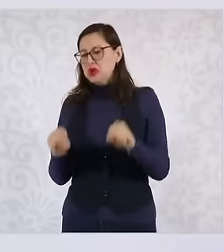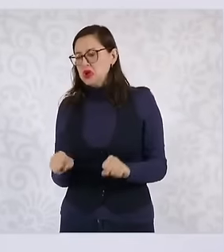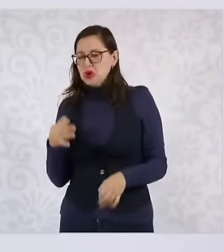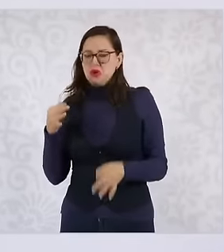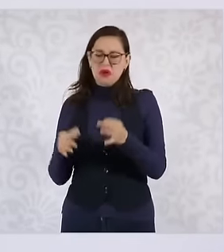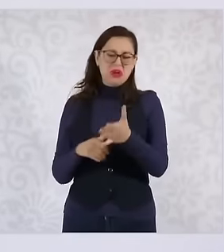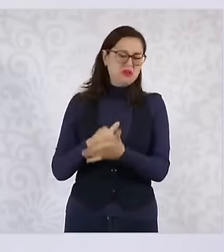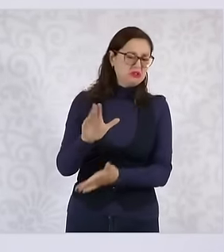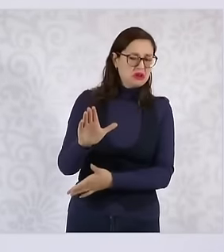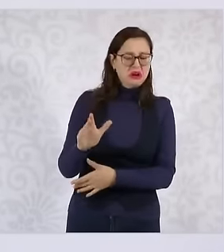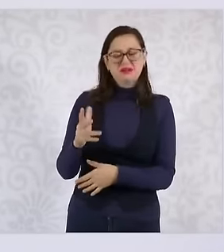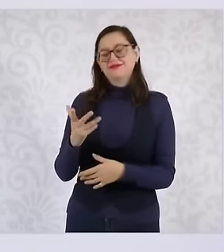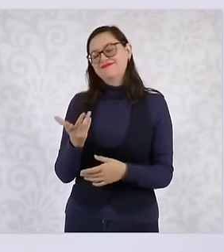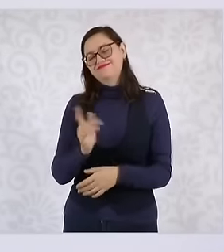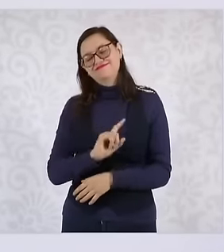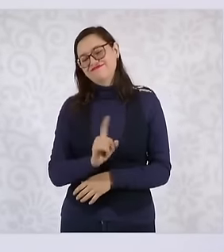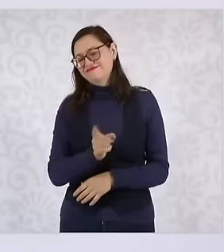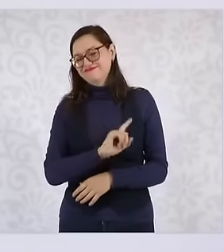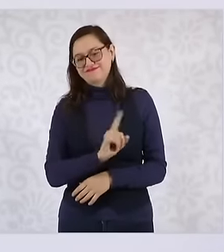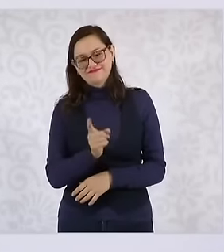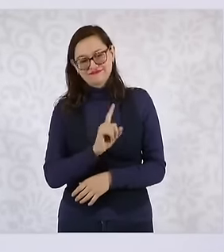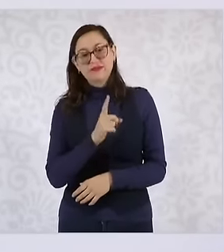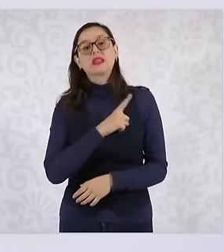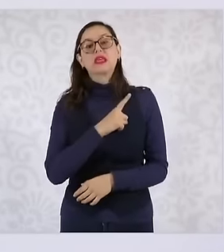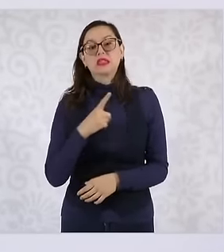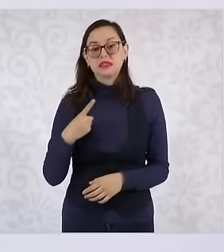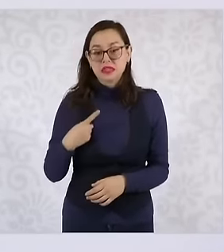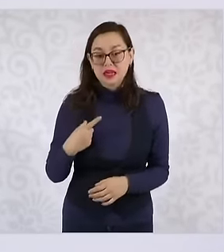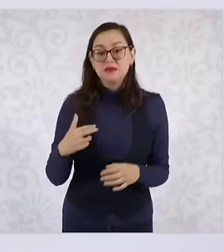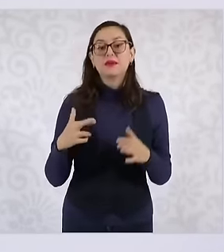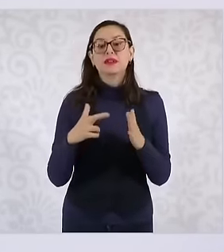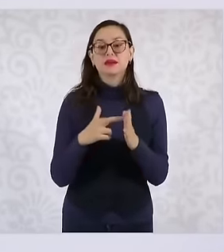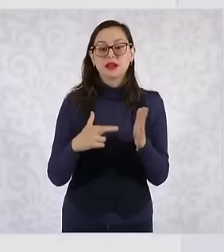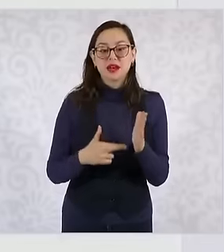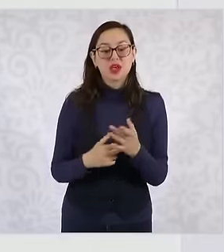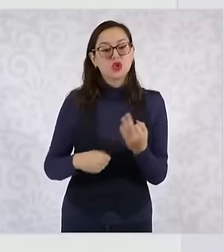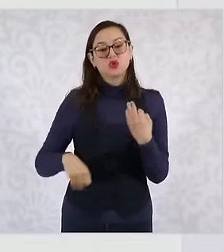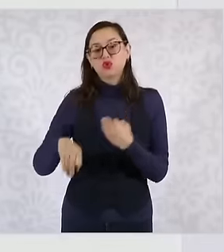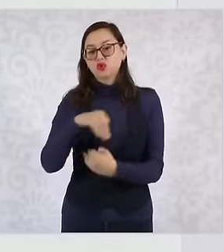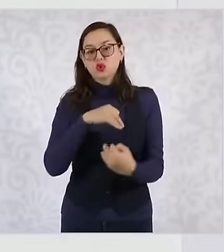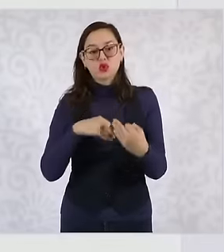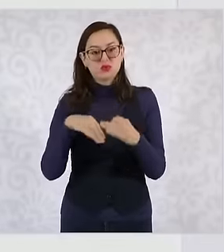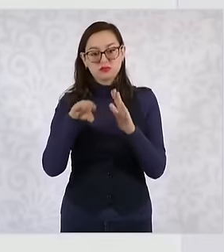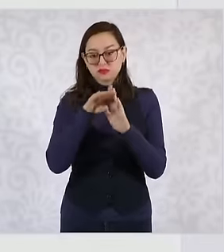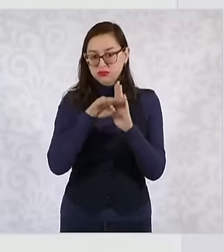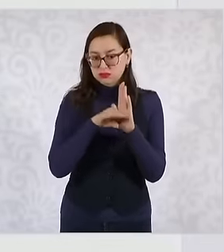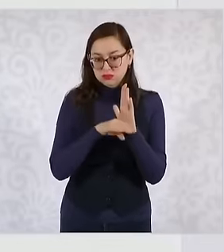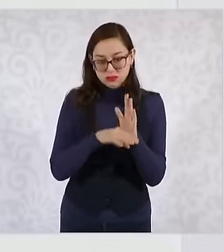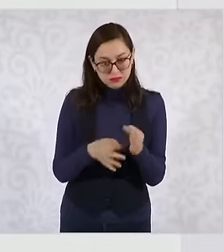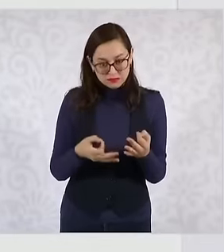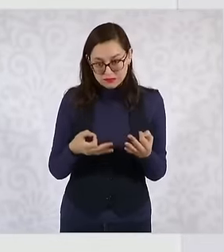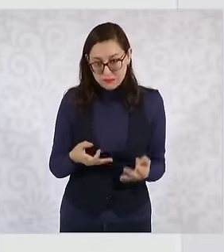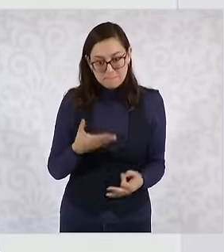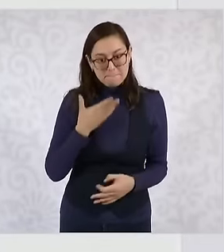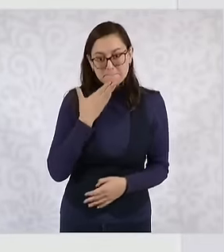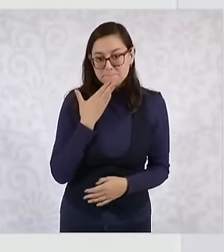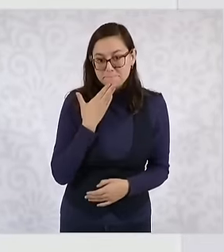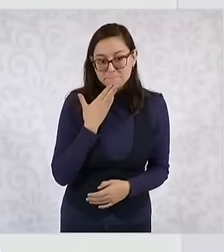because of course there do not have to be rules everything has to be no it is not about imposing